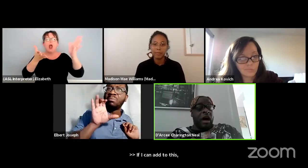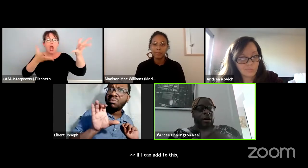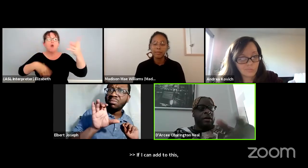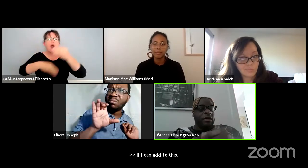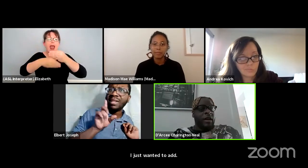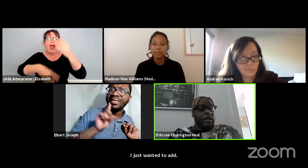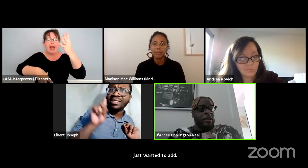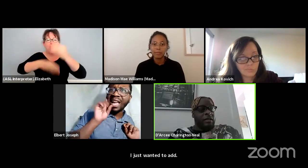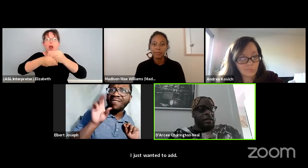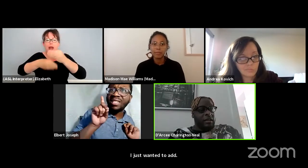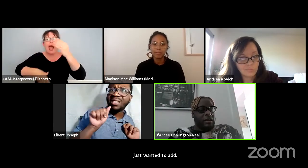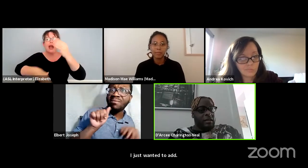Oh, go ahead.